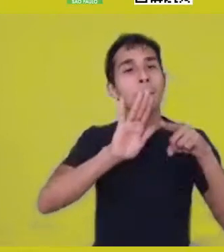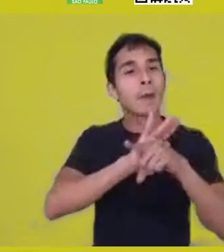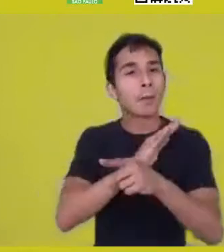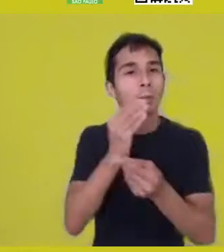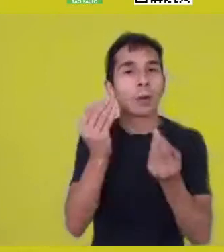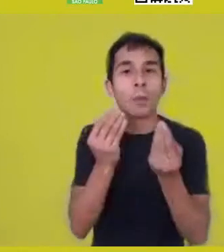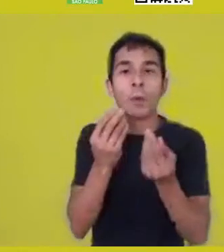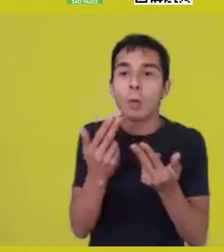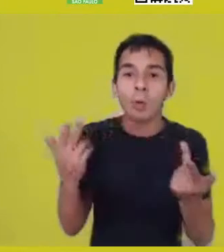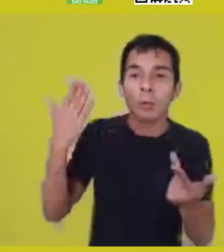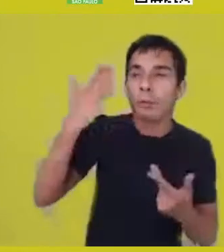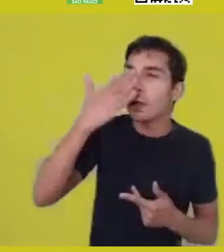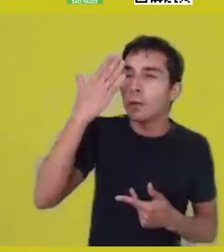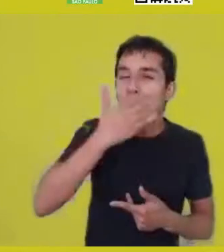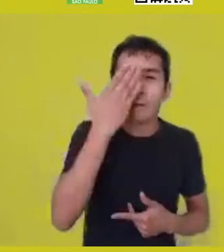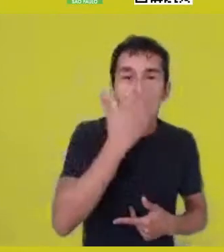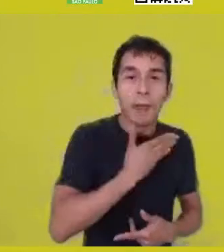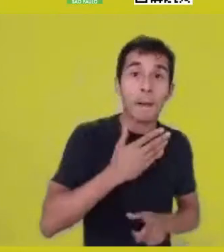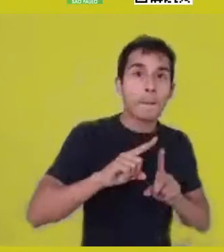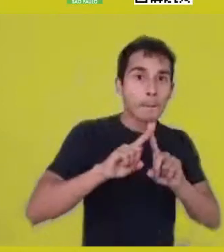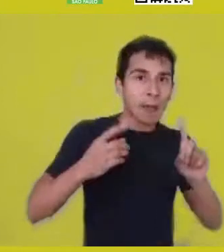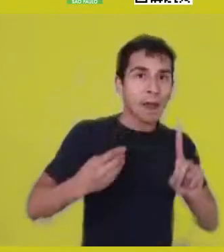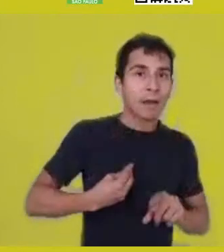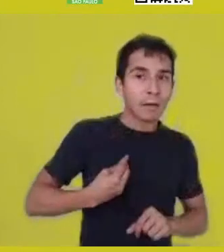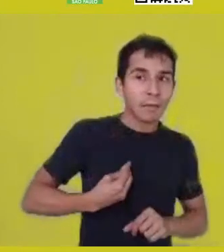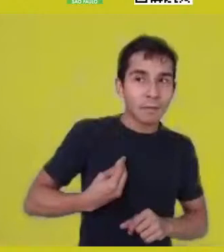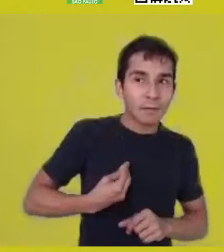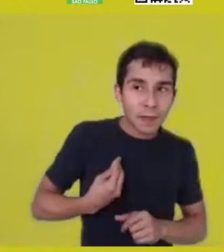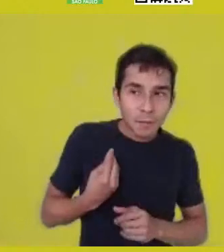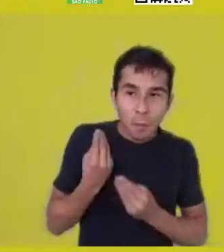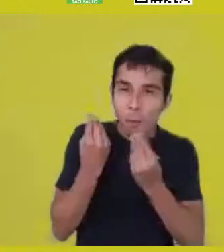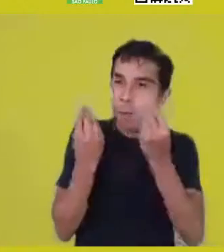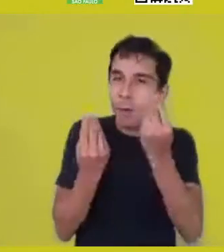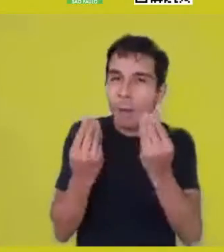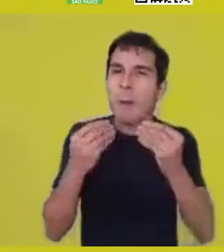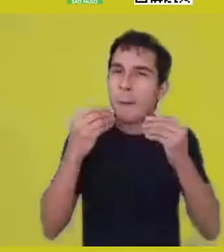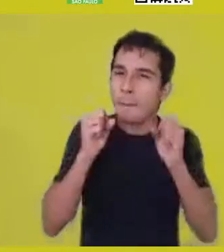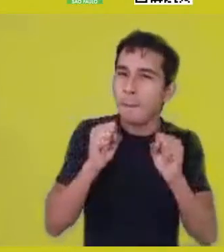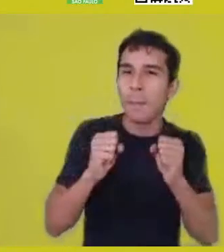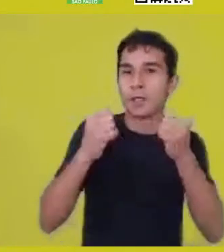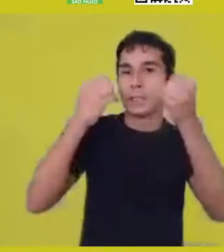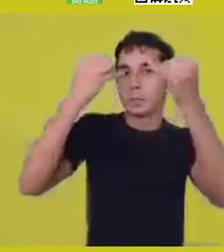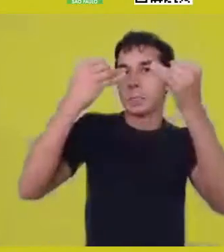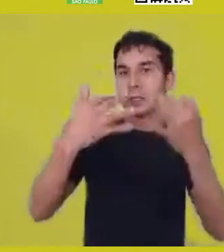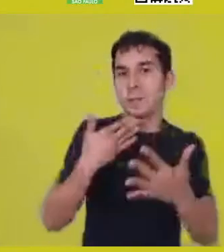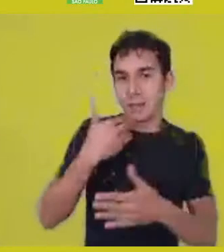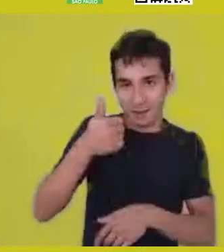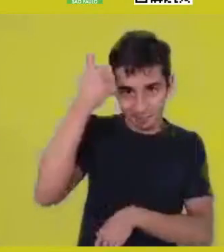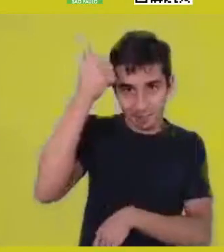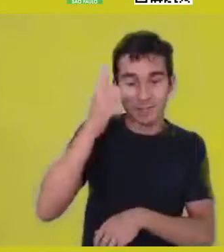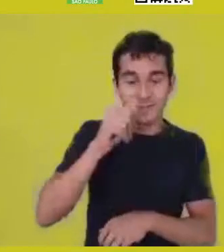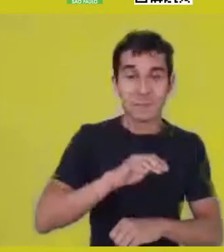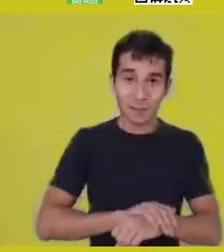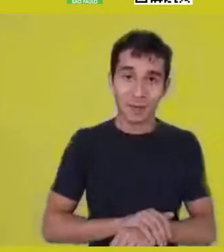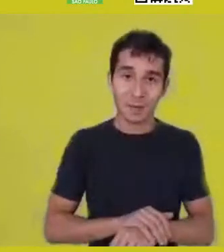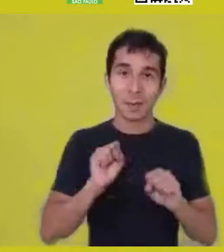and if you want to fill something in Katiúscia’s answer, the question was directed to you as well. Tiganá.